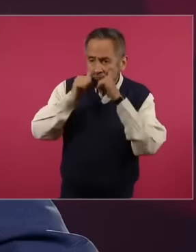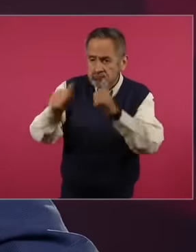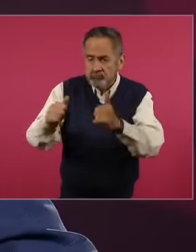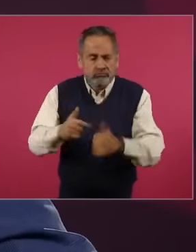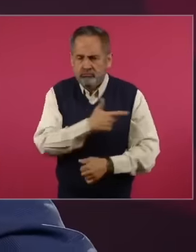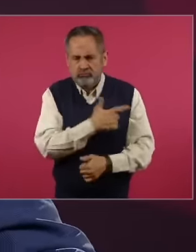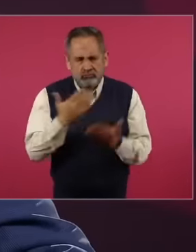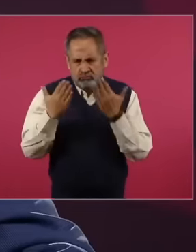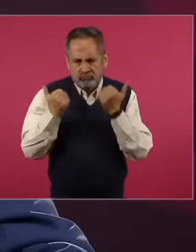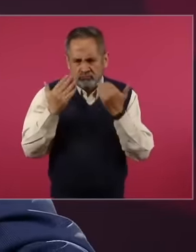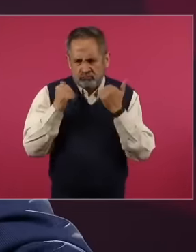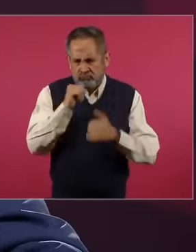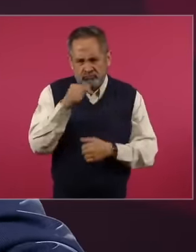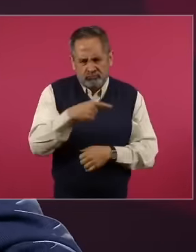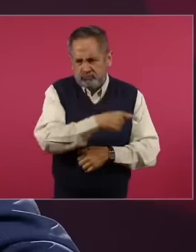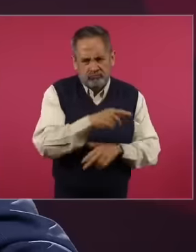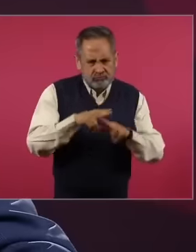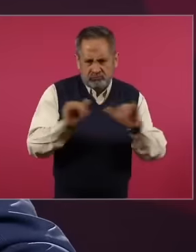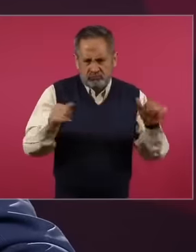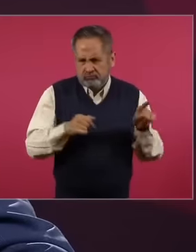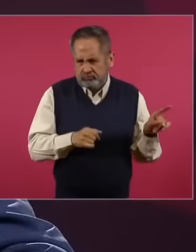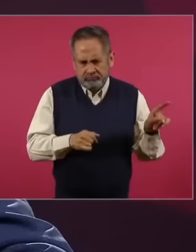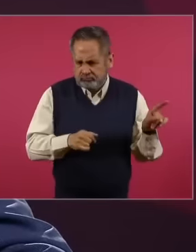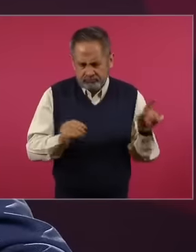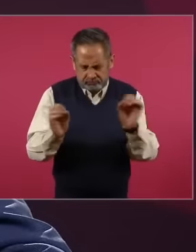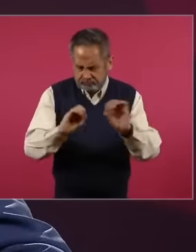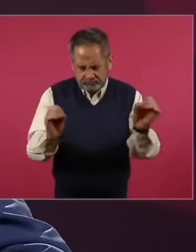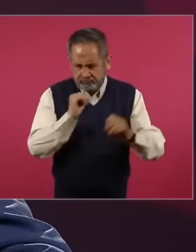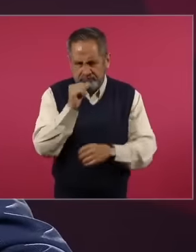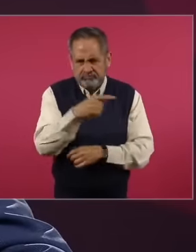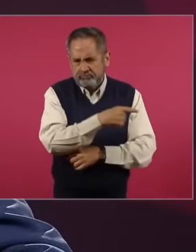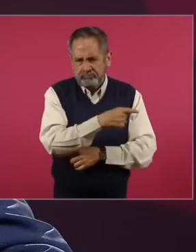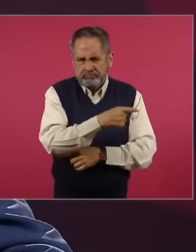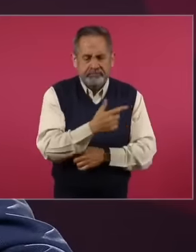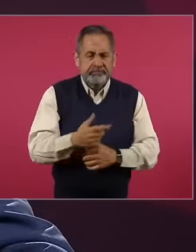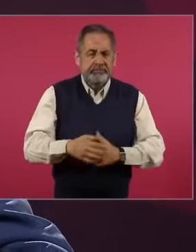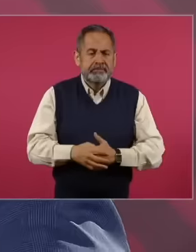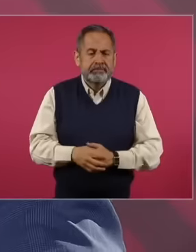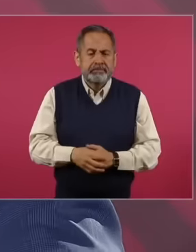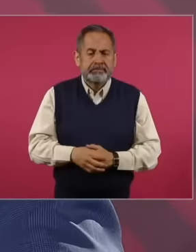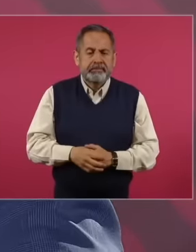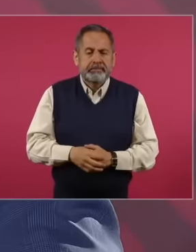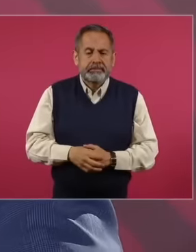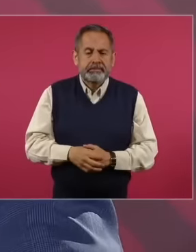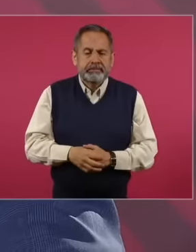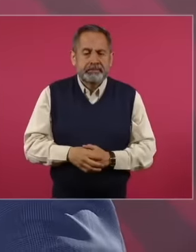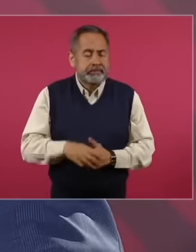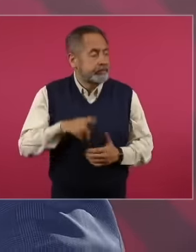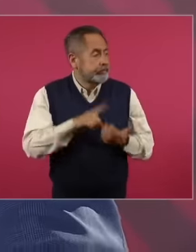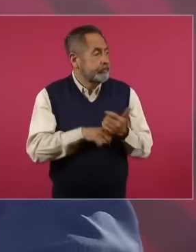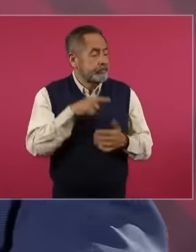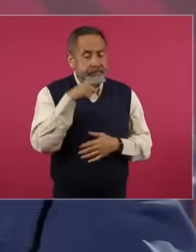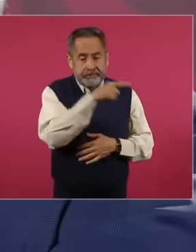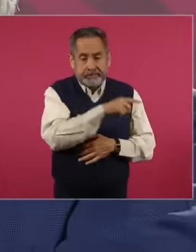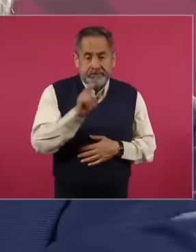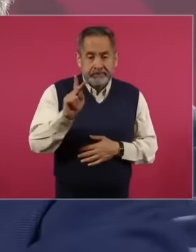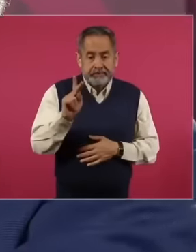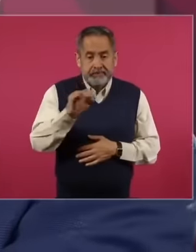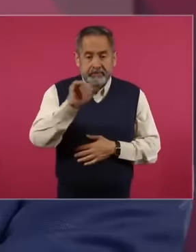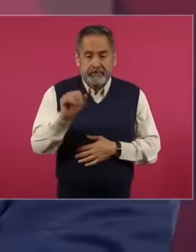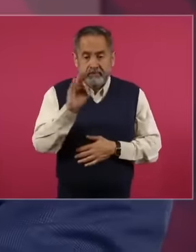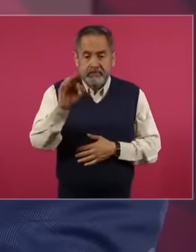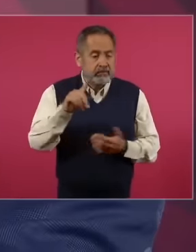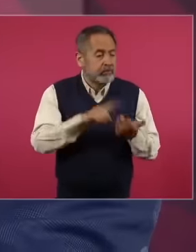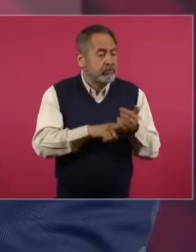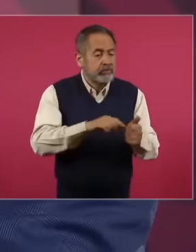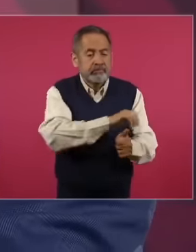Mexico are a kidnapped power taken at the